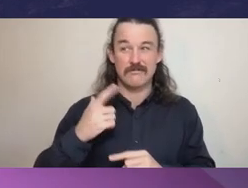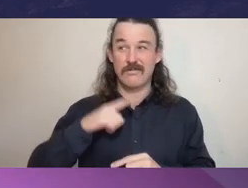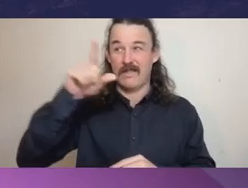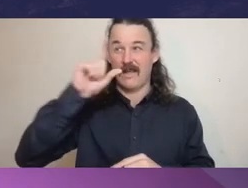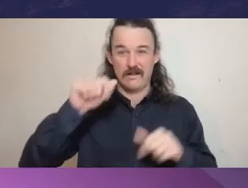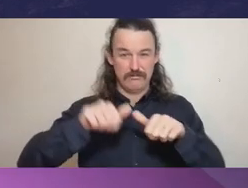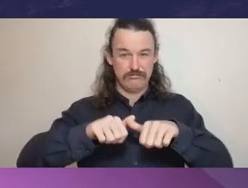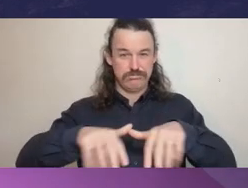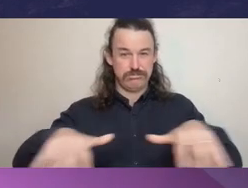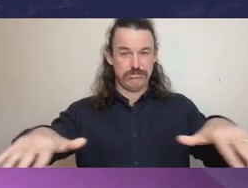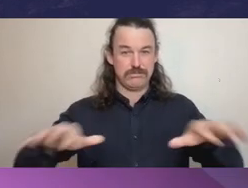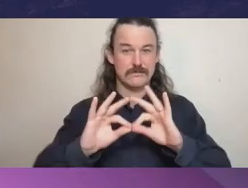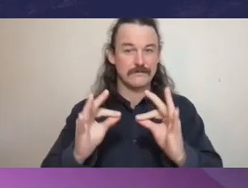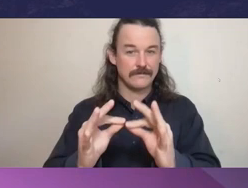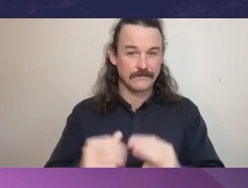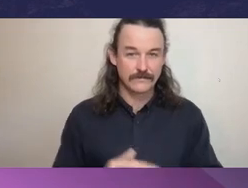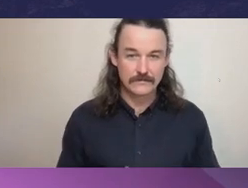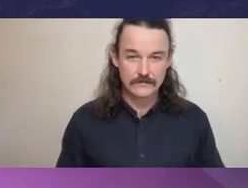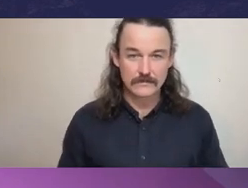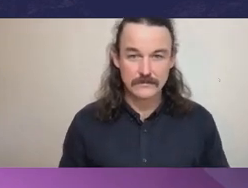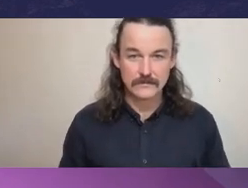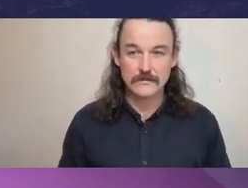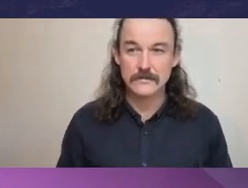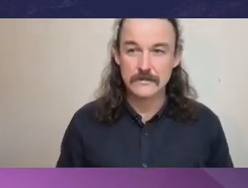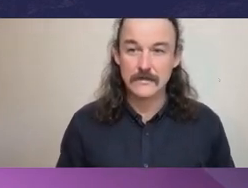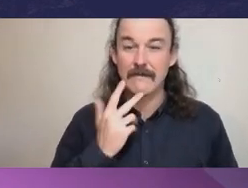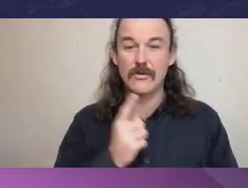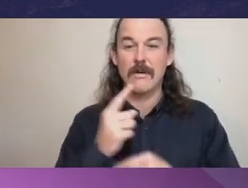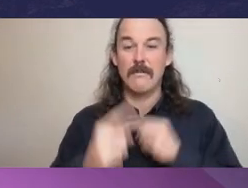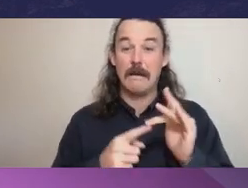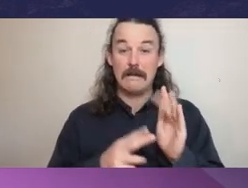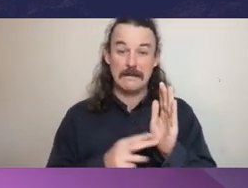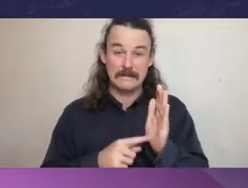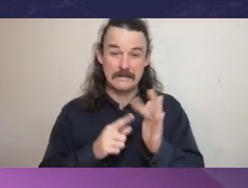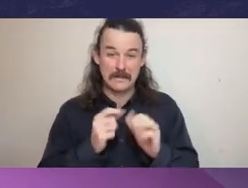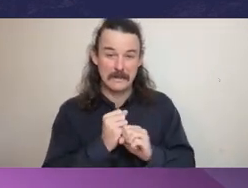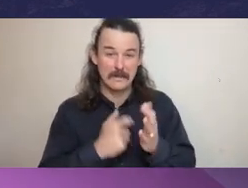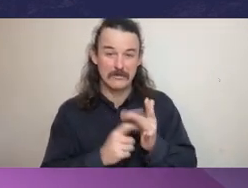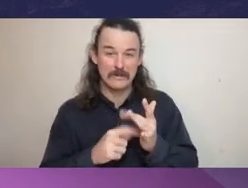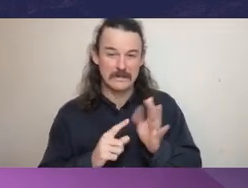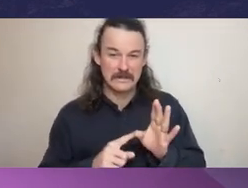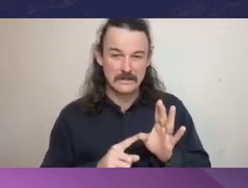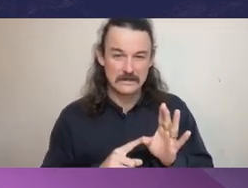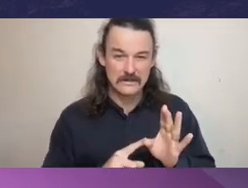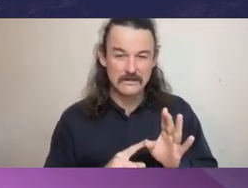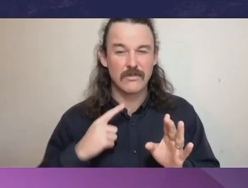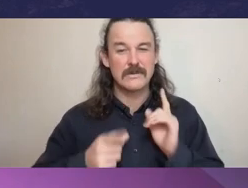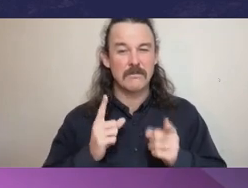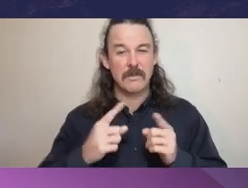I think what I want to talk about when we talk about integrity, because people sometimes feel that integrity and corruption,